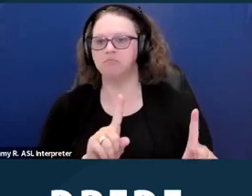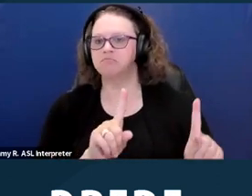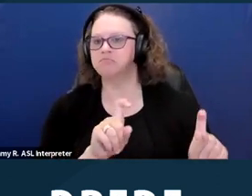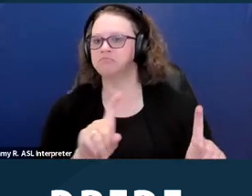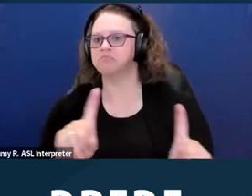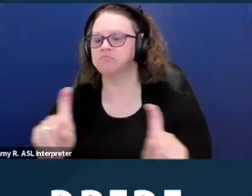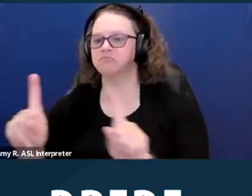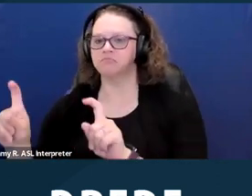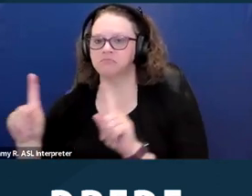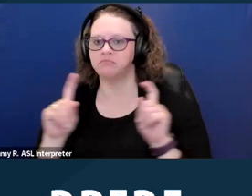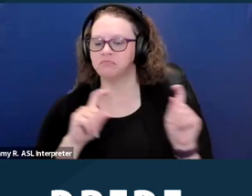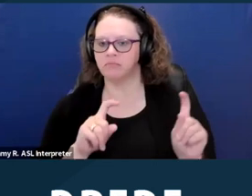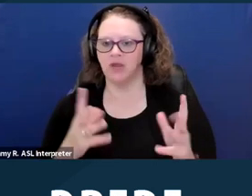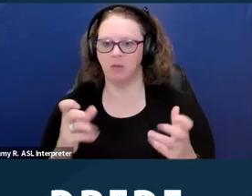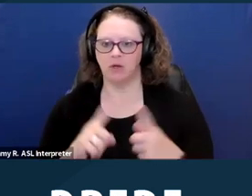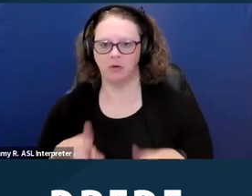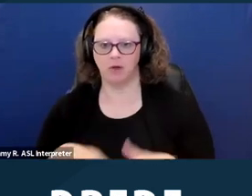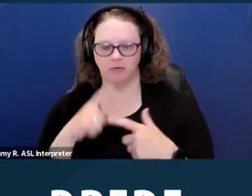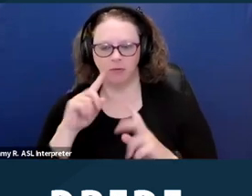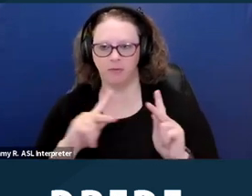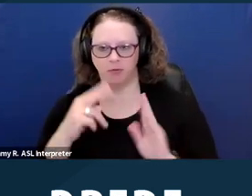and I'm sorry, let me give a pause a second for people to read this slide.